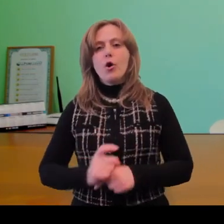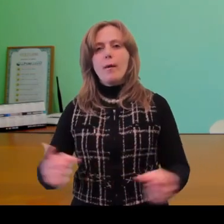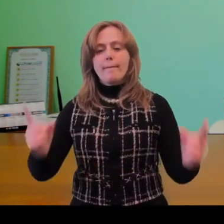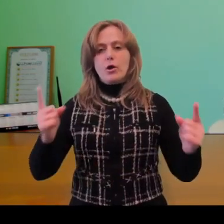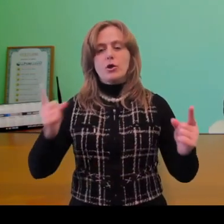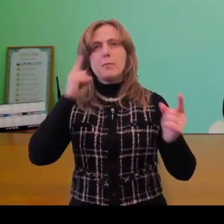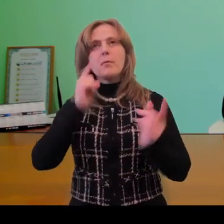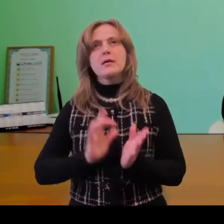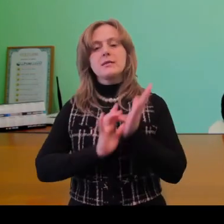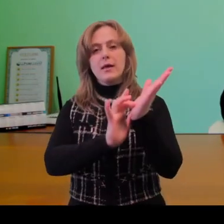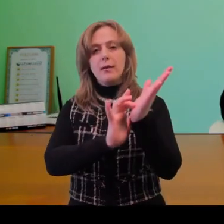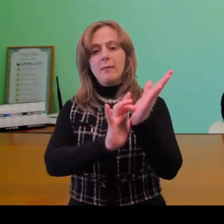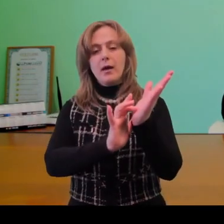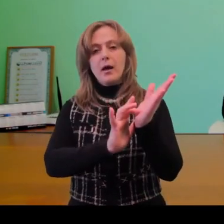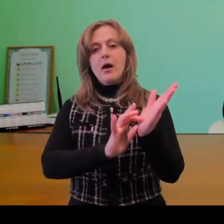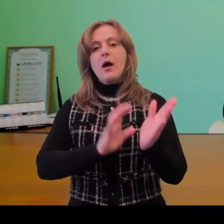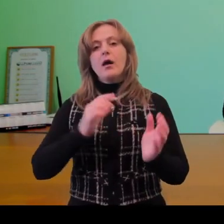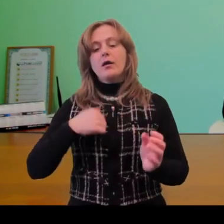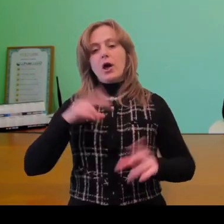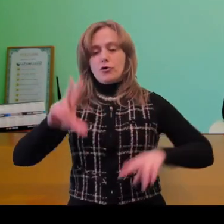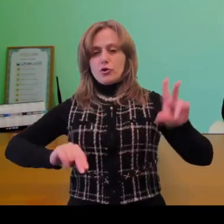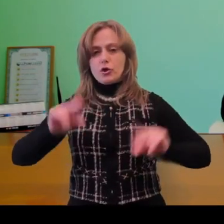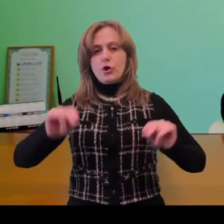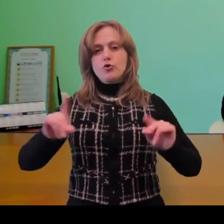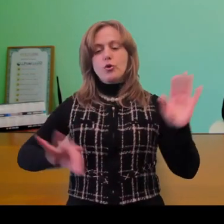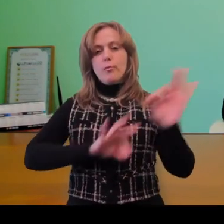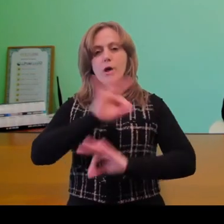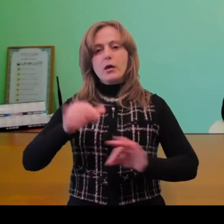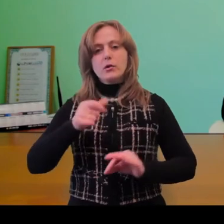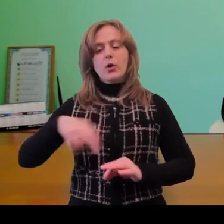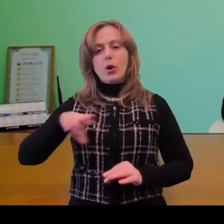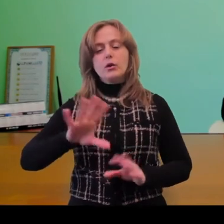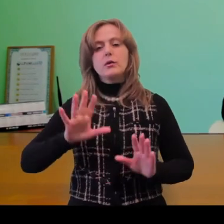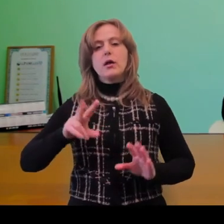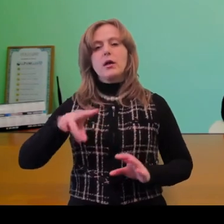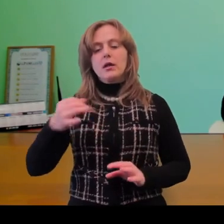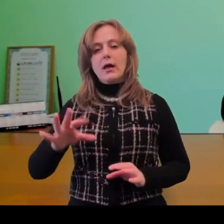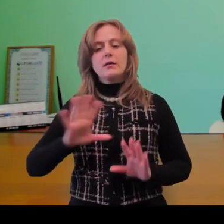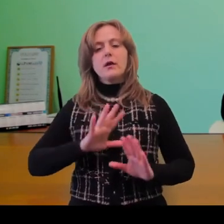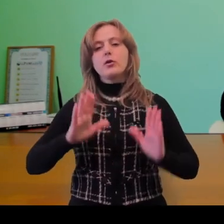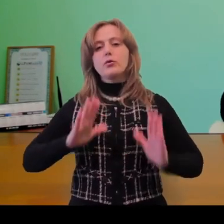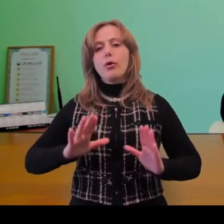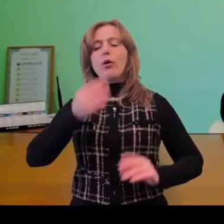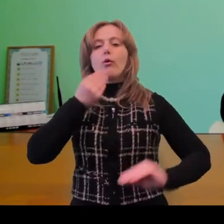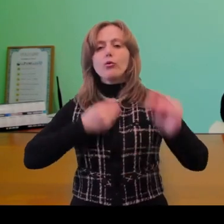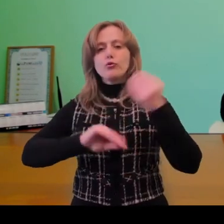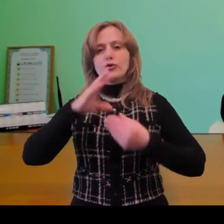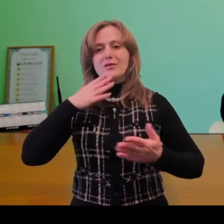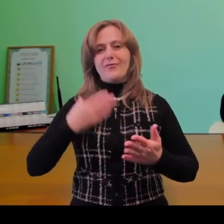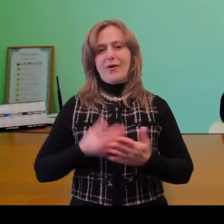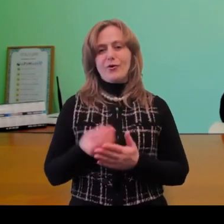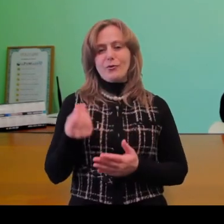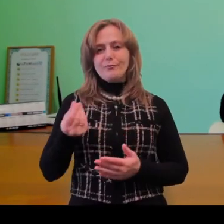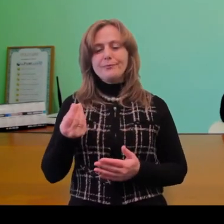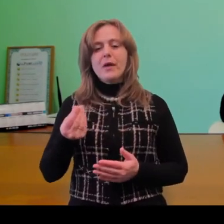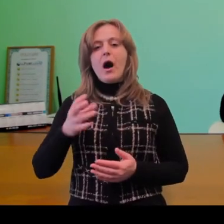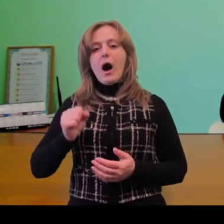and ways to other, more global objectives. I believe that the Gold Line project provides an opportunity not only to improve my welfare,